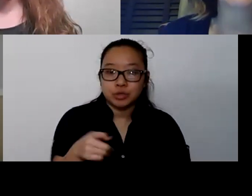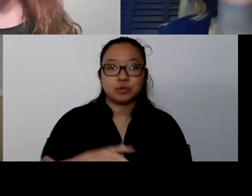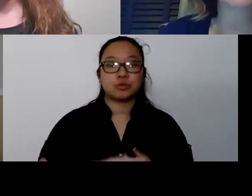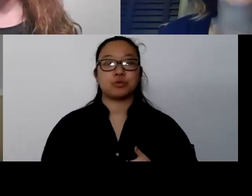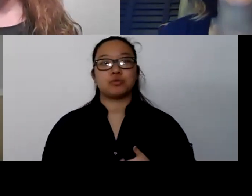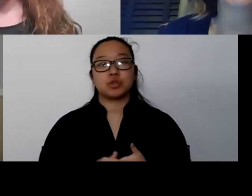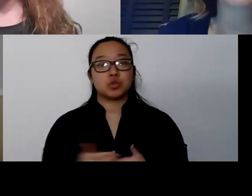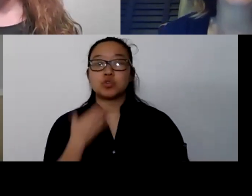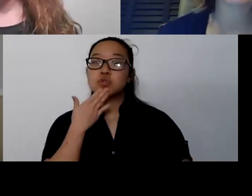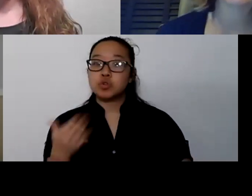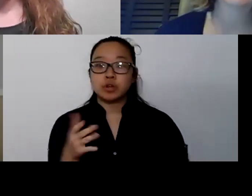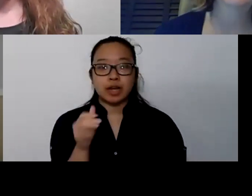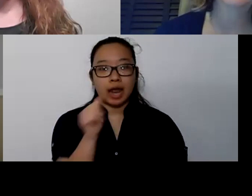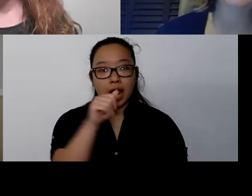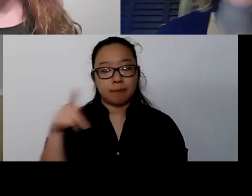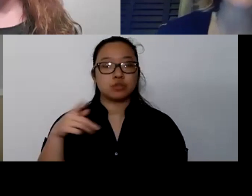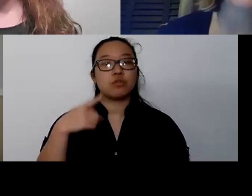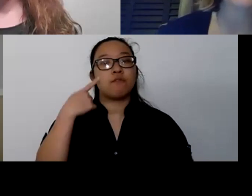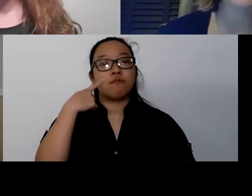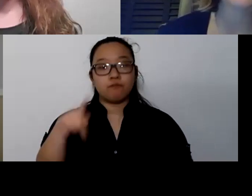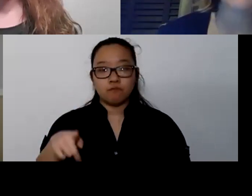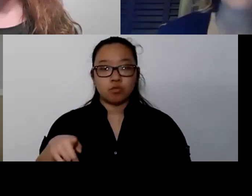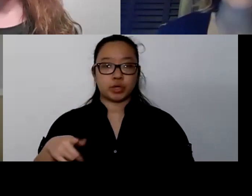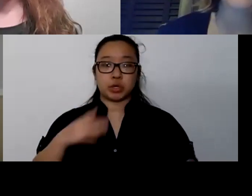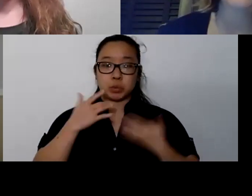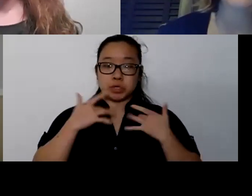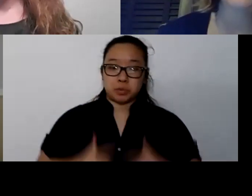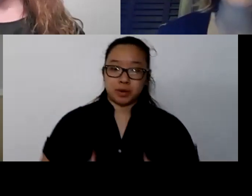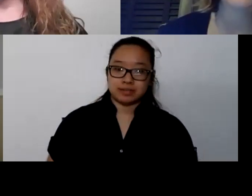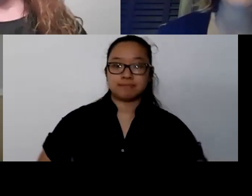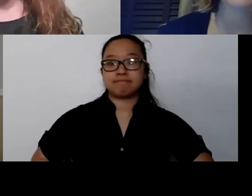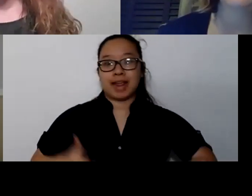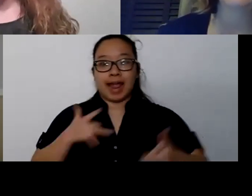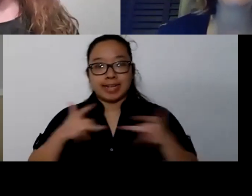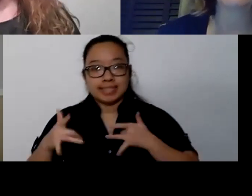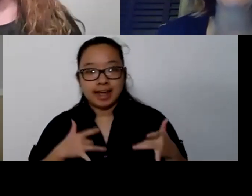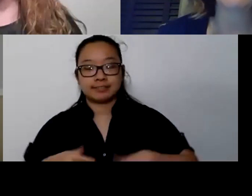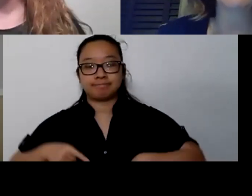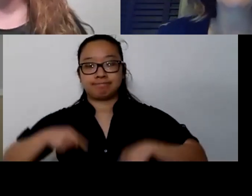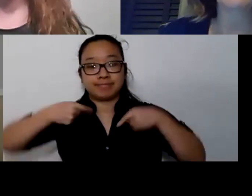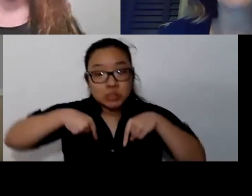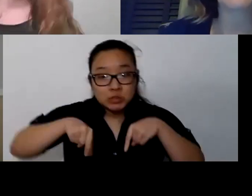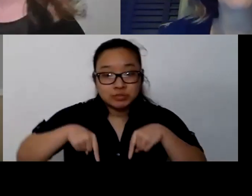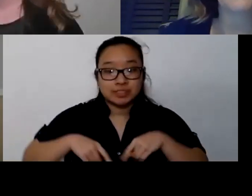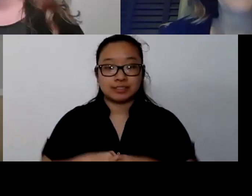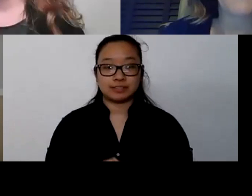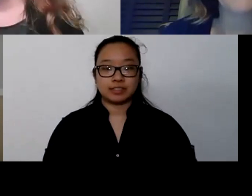reduction in depression, overall wellbeing. Even seeing physical changes can be accomplished in this avenue.